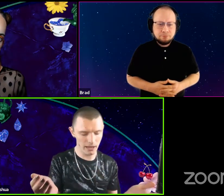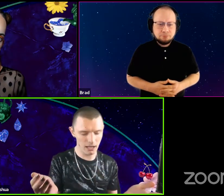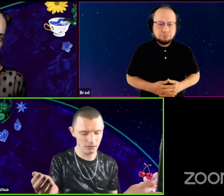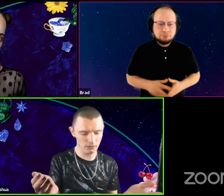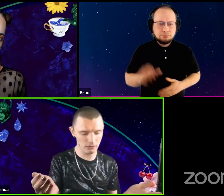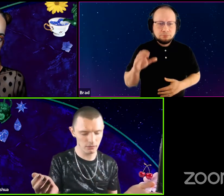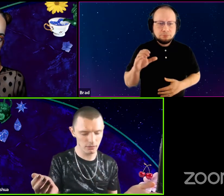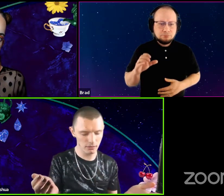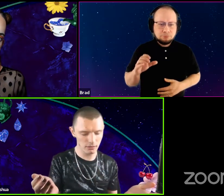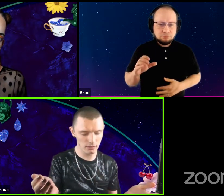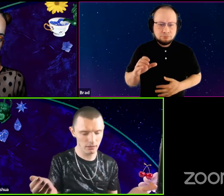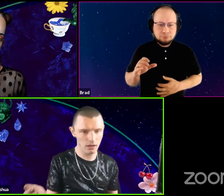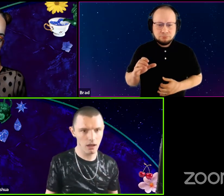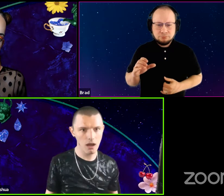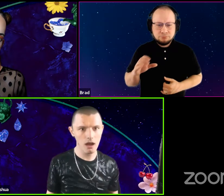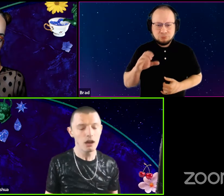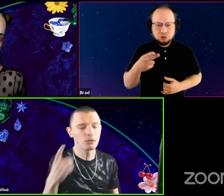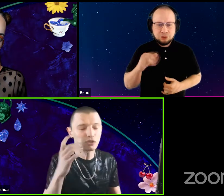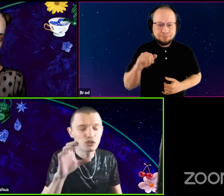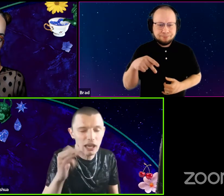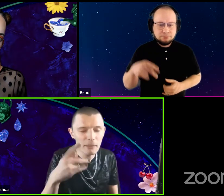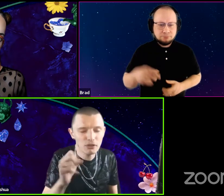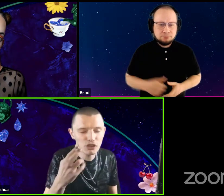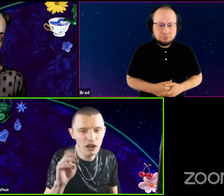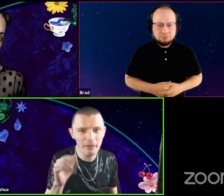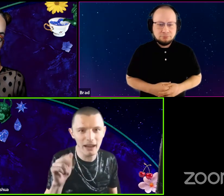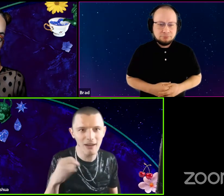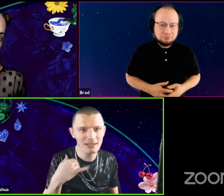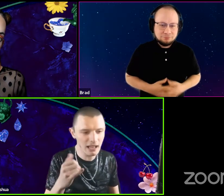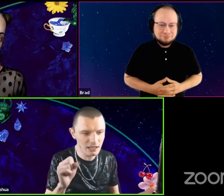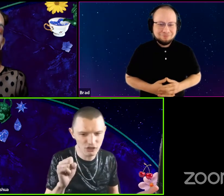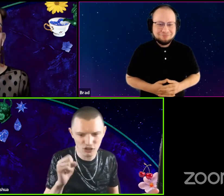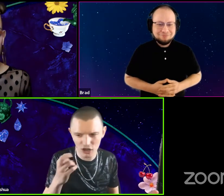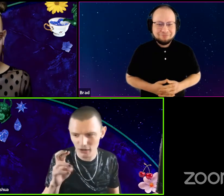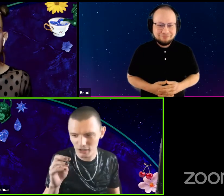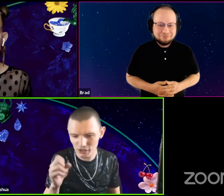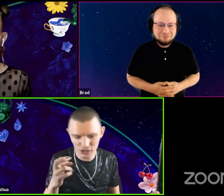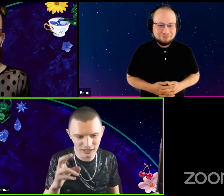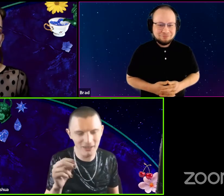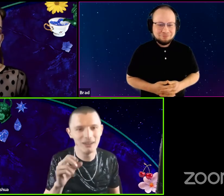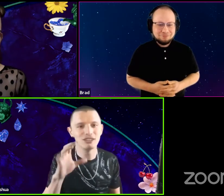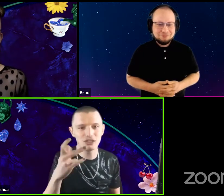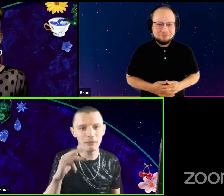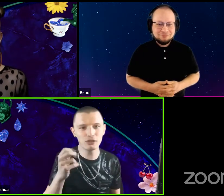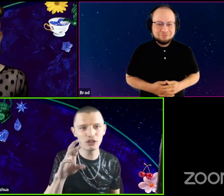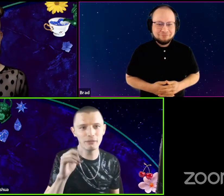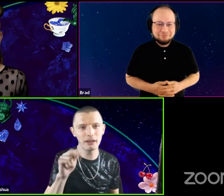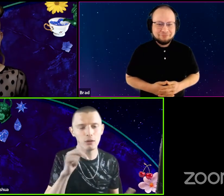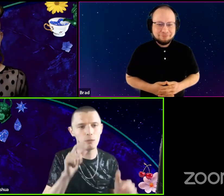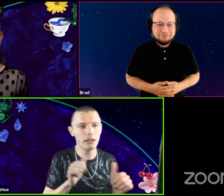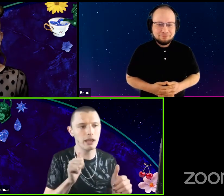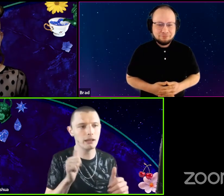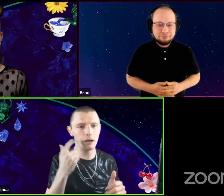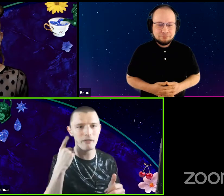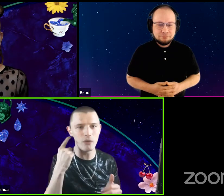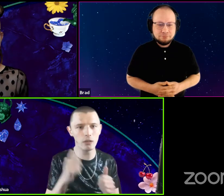oh my gosh, oh Chip Sherman. I was like, sure, sure no, Chip Sherman who played Bimbolea with me.